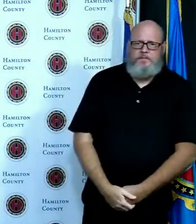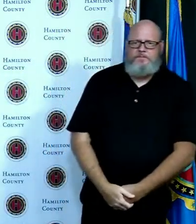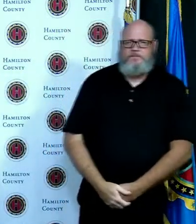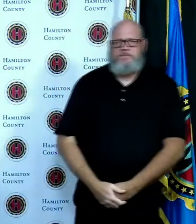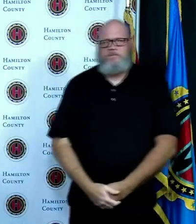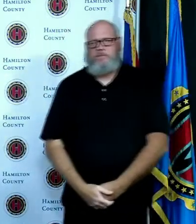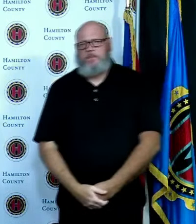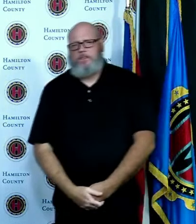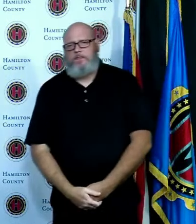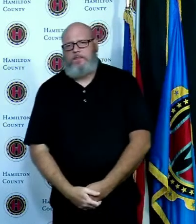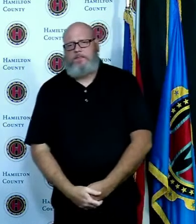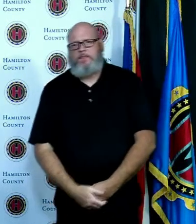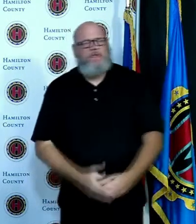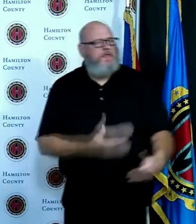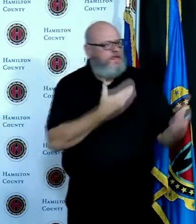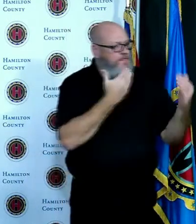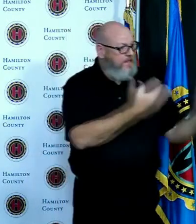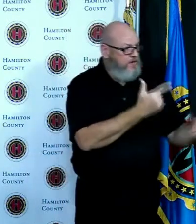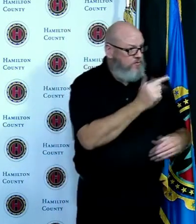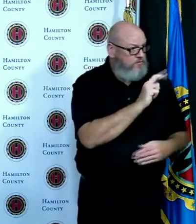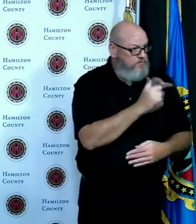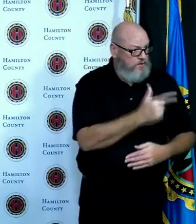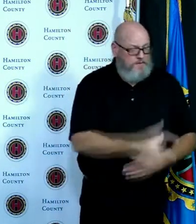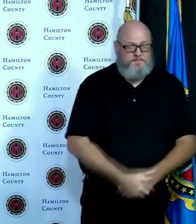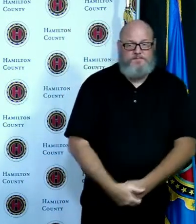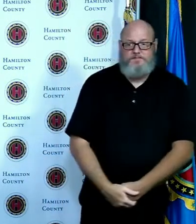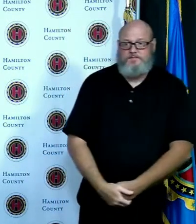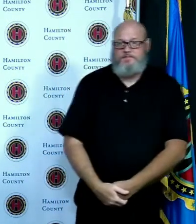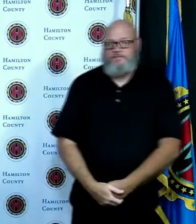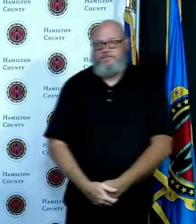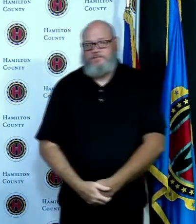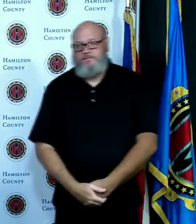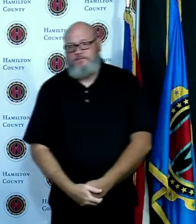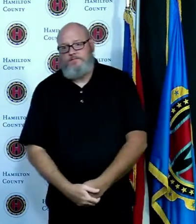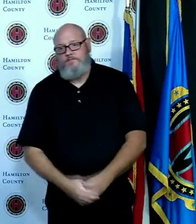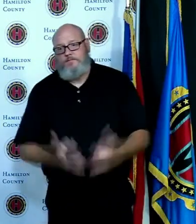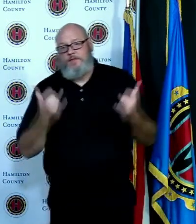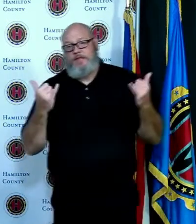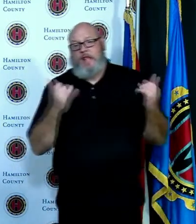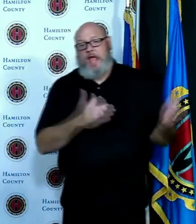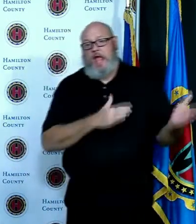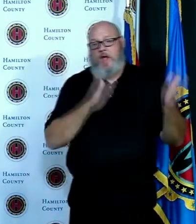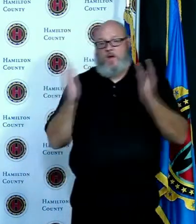thank you Greg so now we are going to turn to voting so again we've got the director and